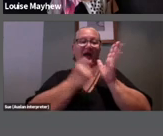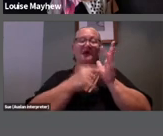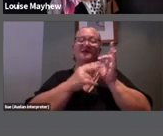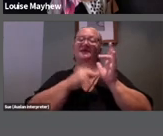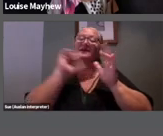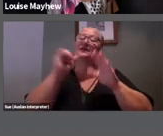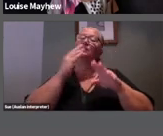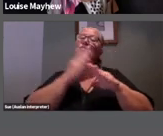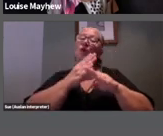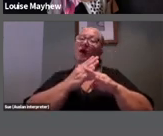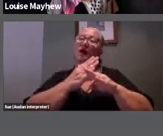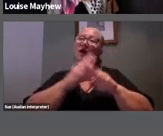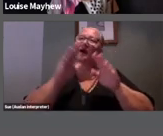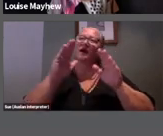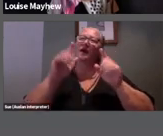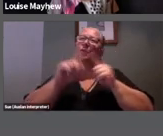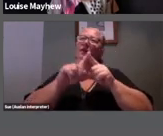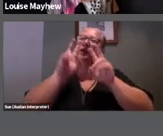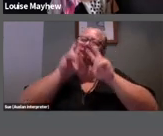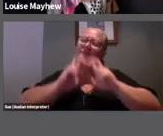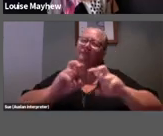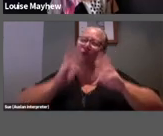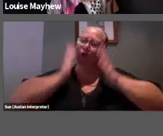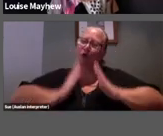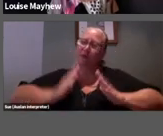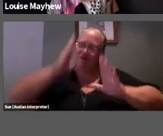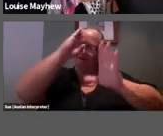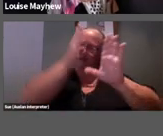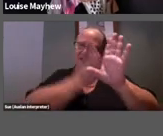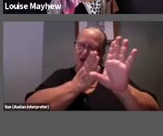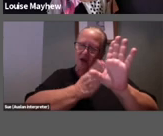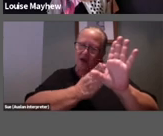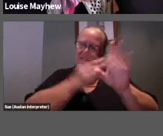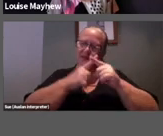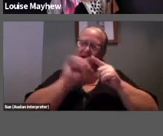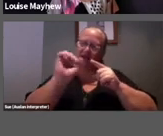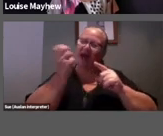human psychology and the kind of everyday questions that propel human